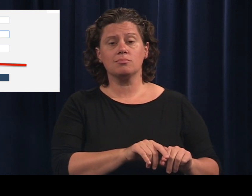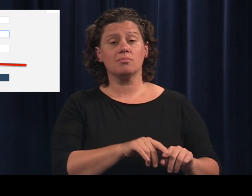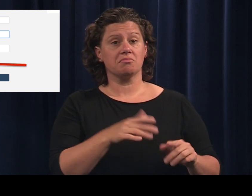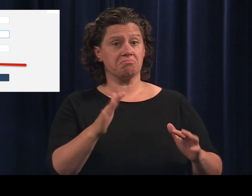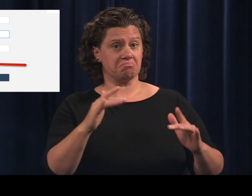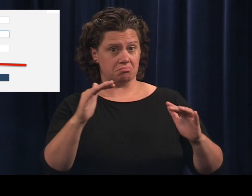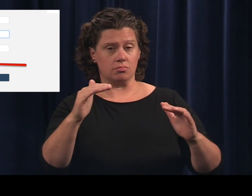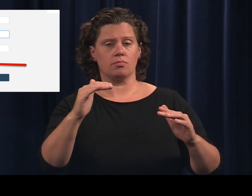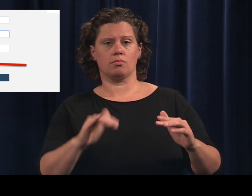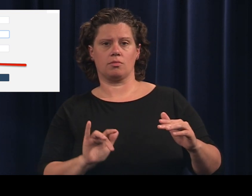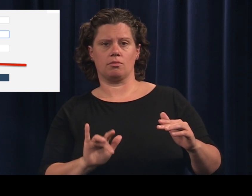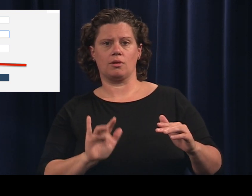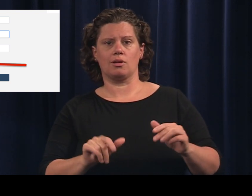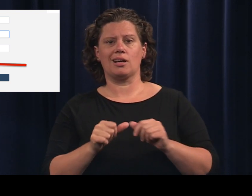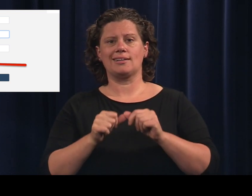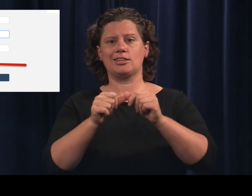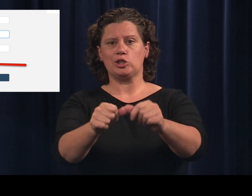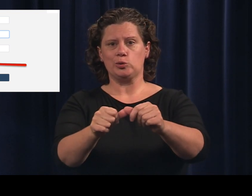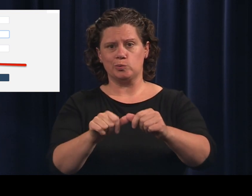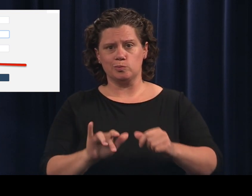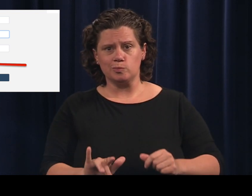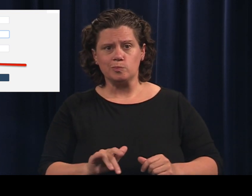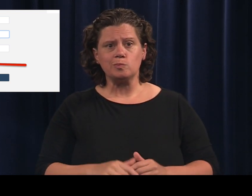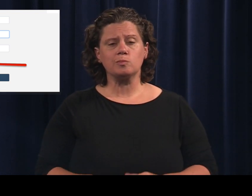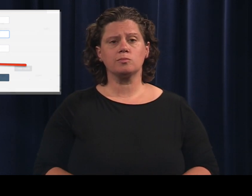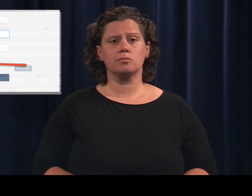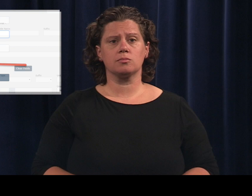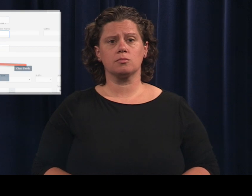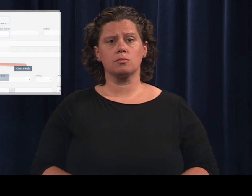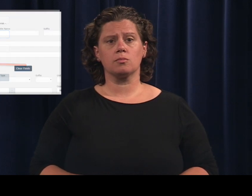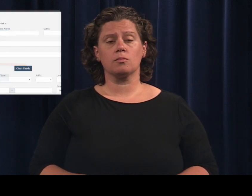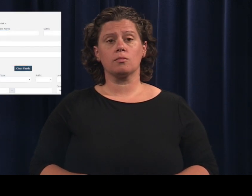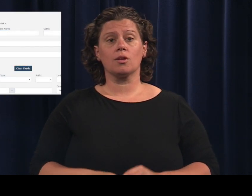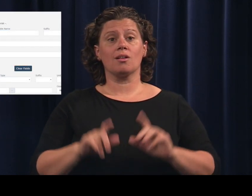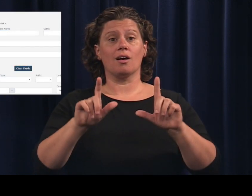And then continue to move to the next screen.